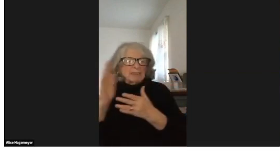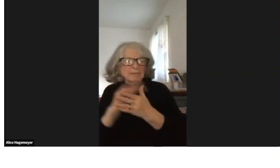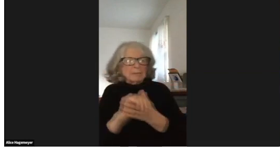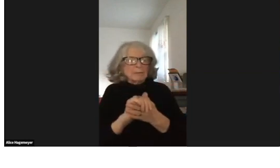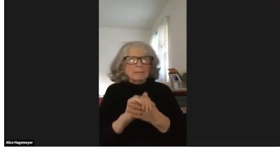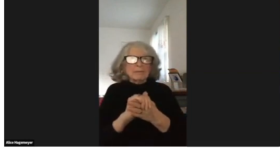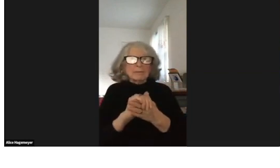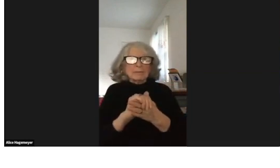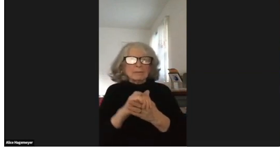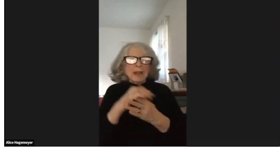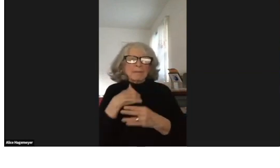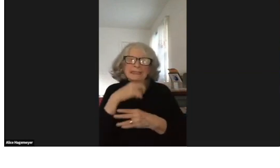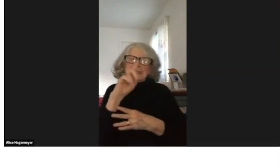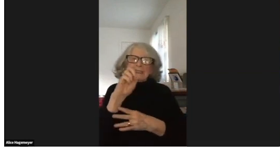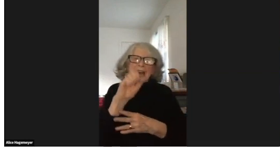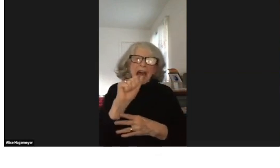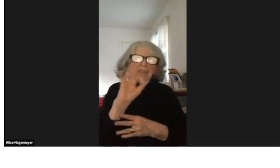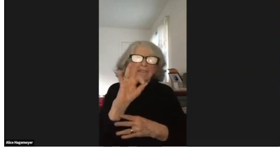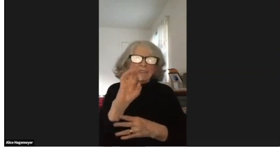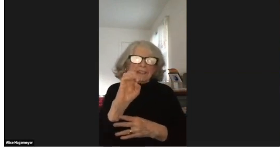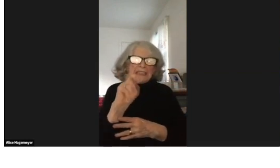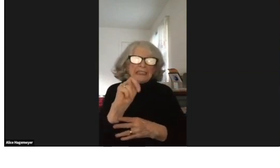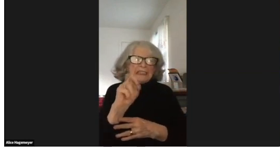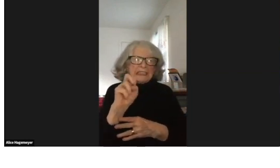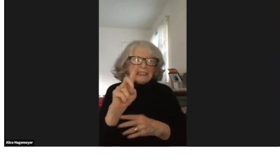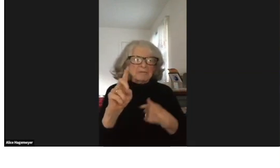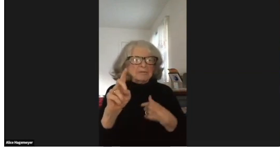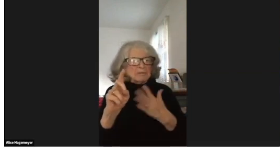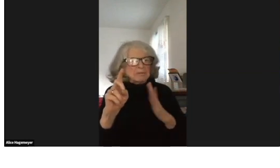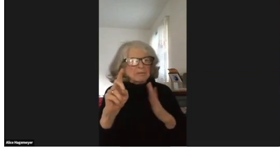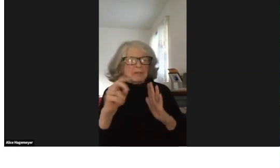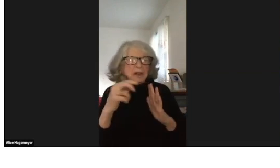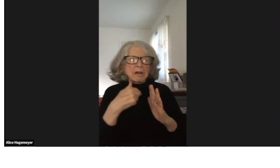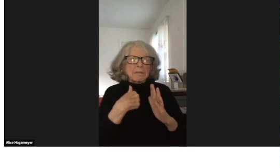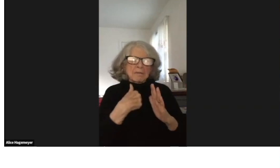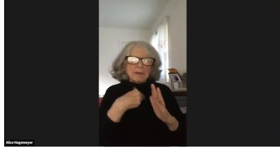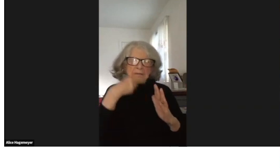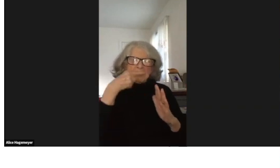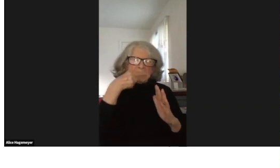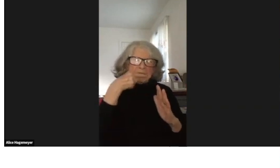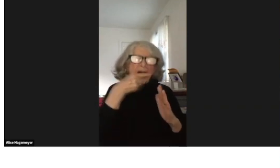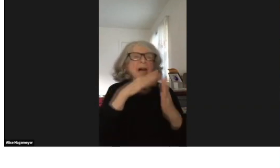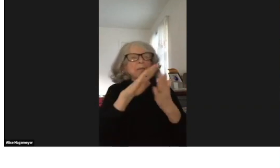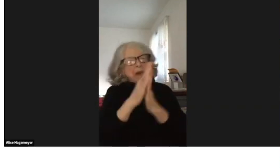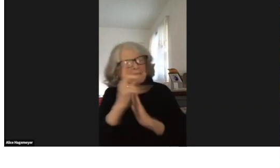Many people say hard of hearing because they feel closer to hearing people.